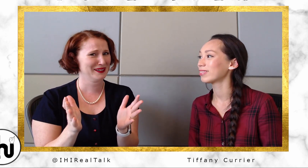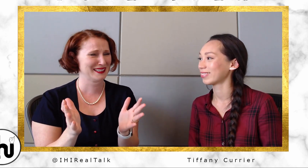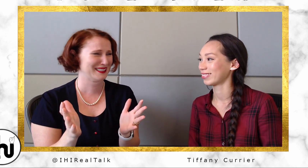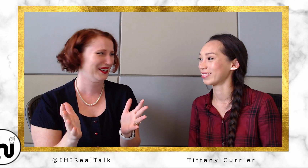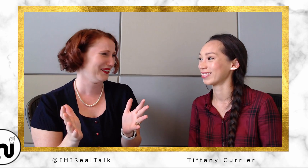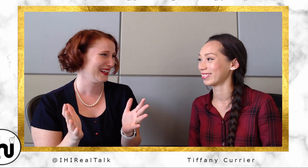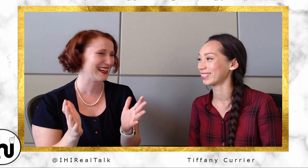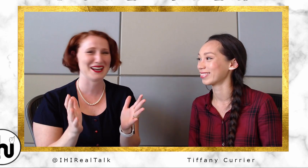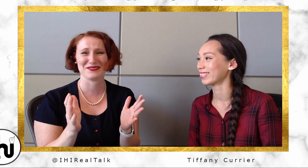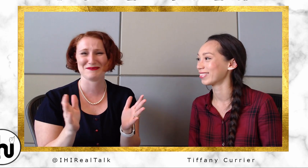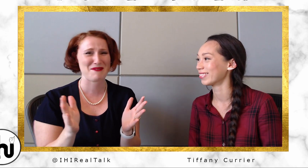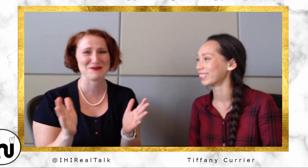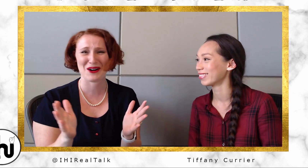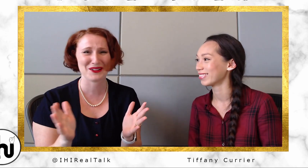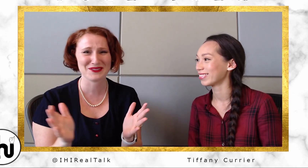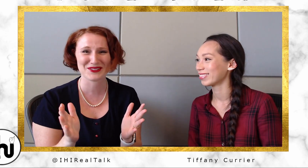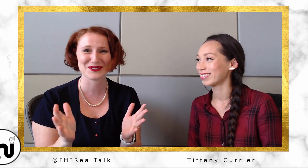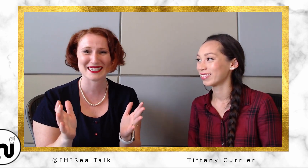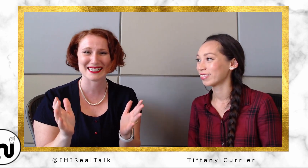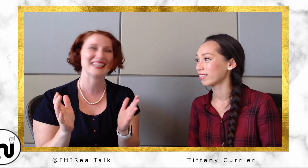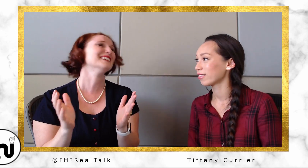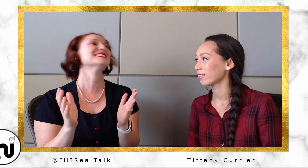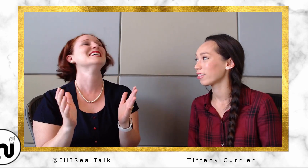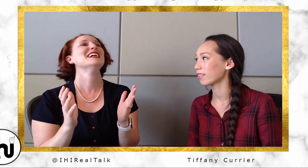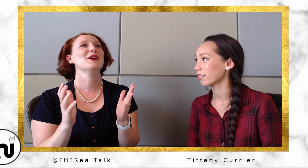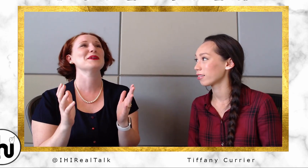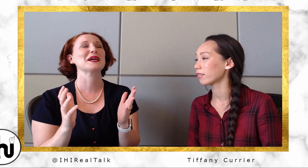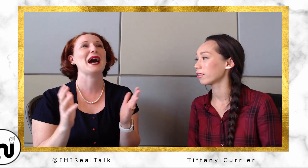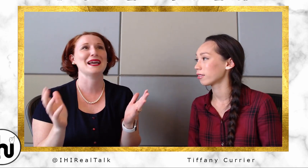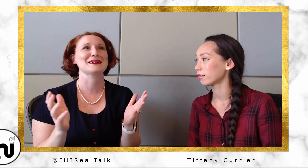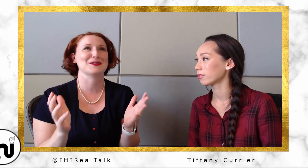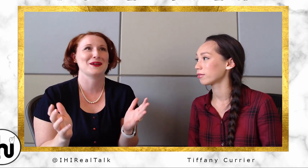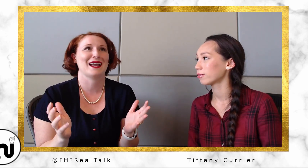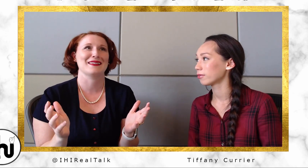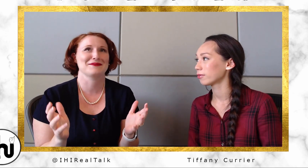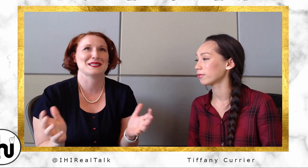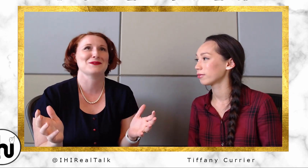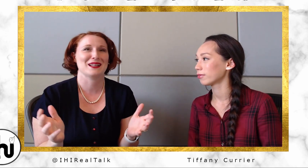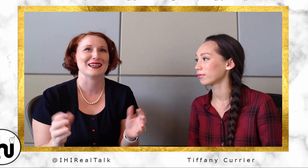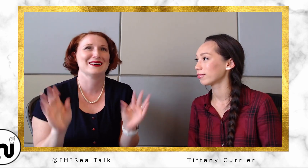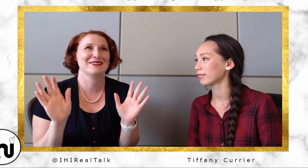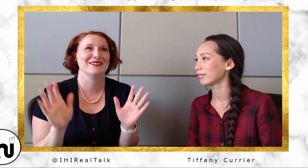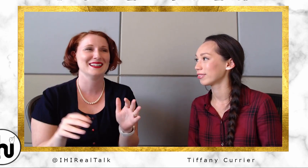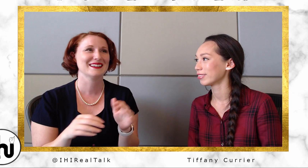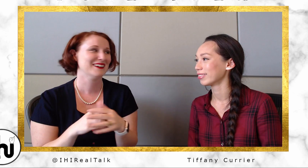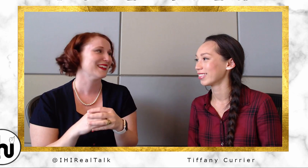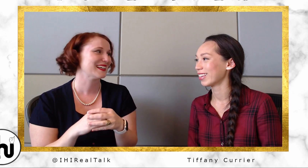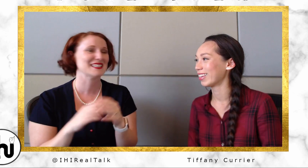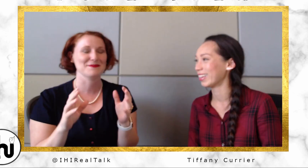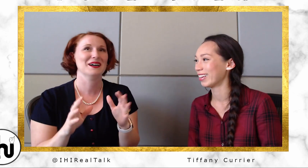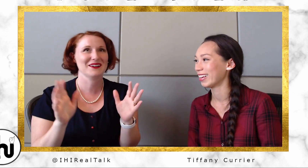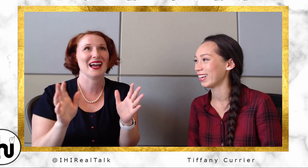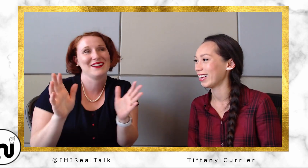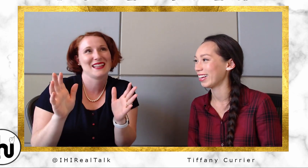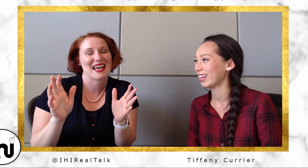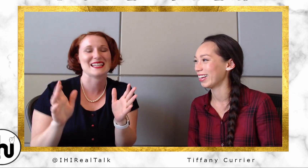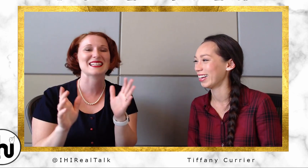So like, I don't remember all those details I mean like: /itis/. That means swelling. Cool. You know, like, edema. Okay, I know what that is.